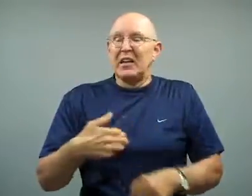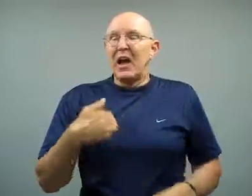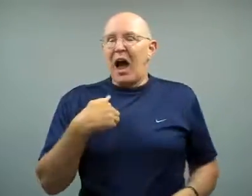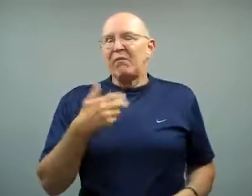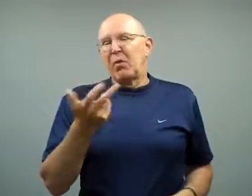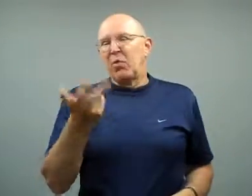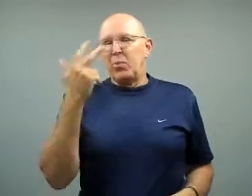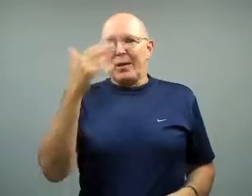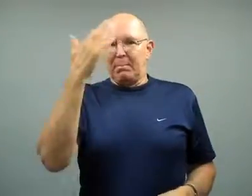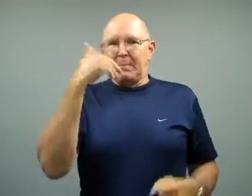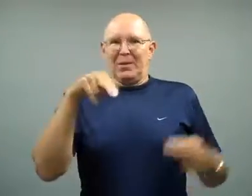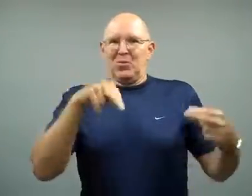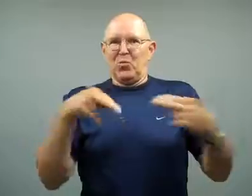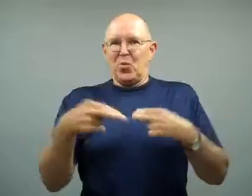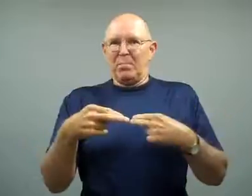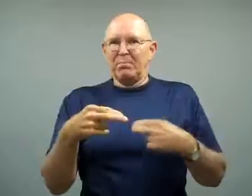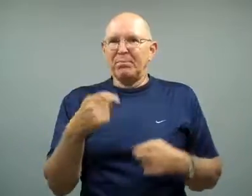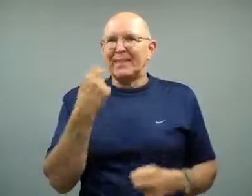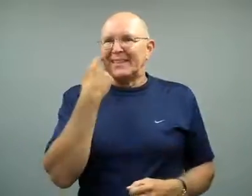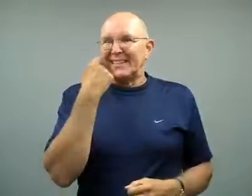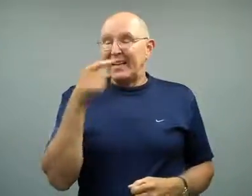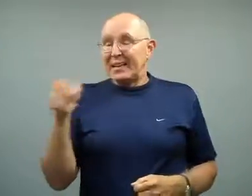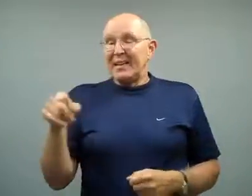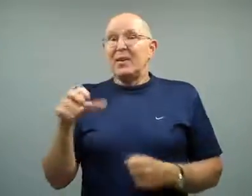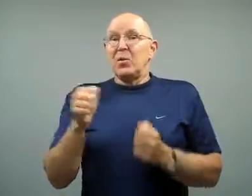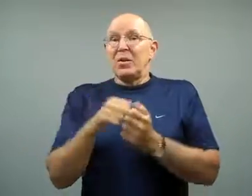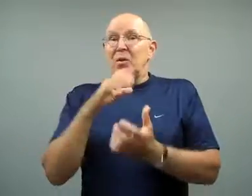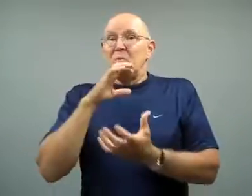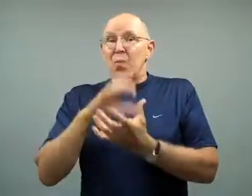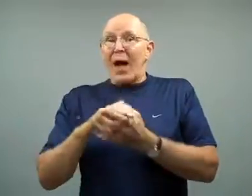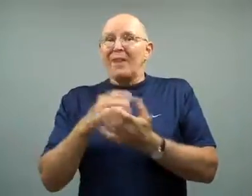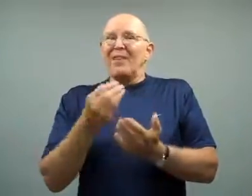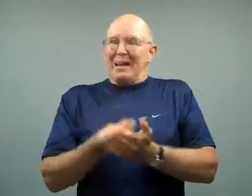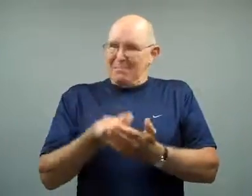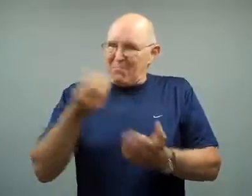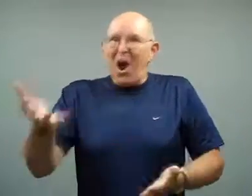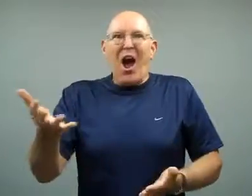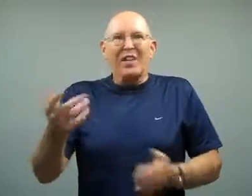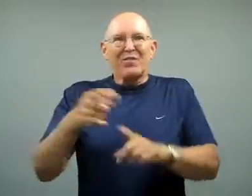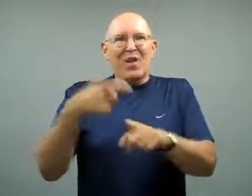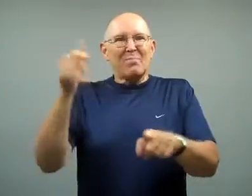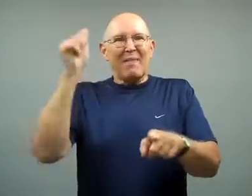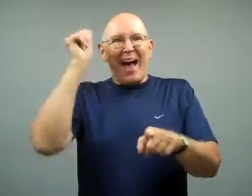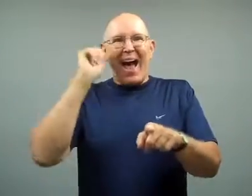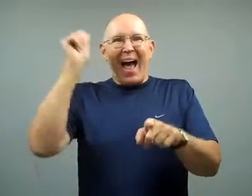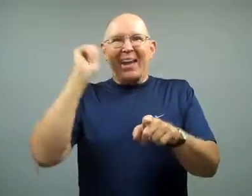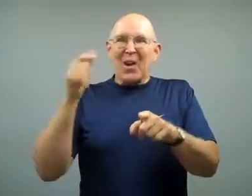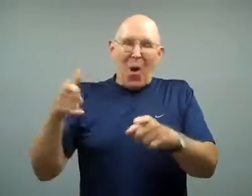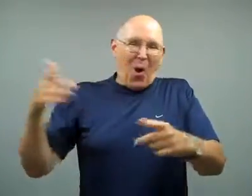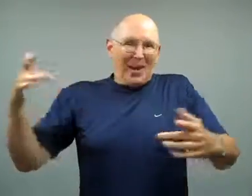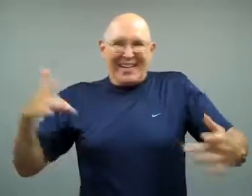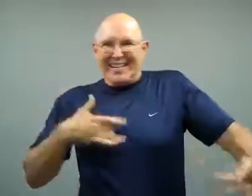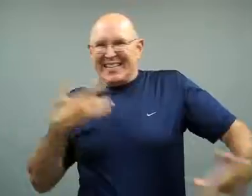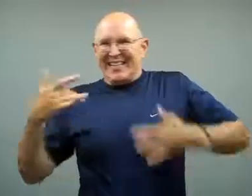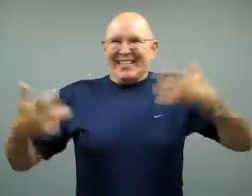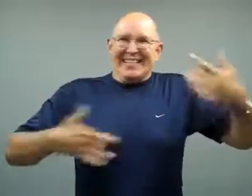It's a three bedroom house. He and his wife recently bought the house from his aunt.